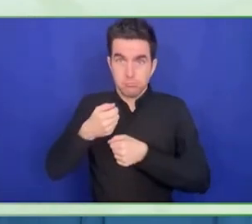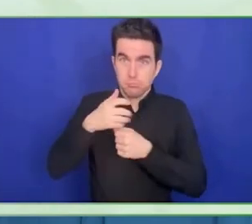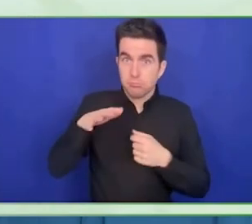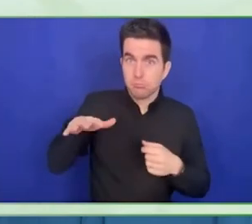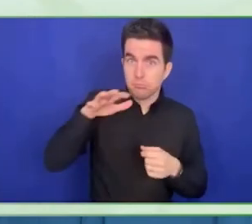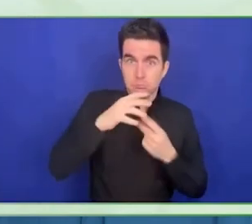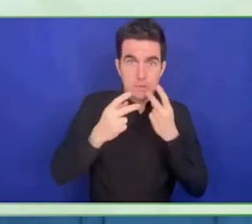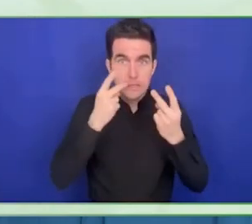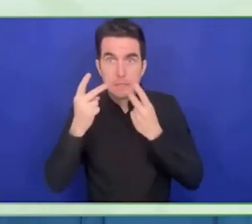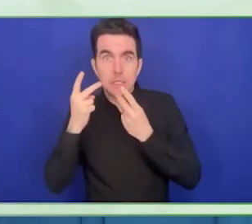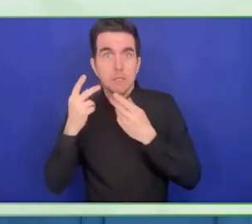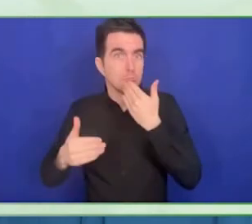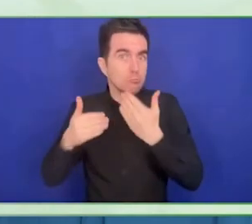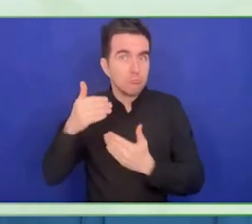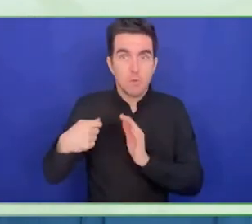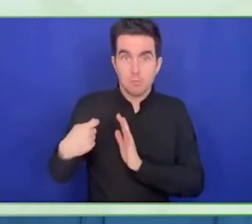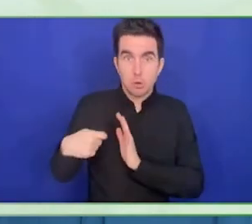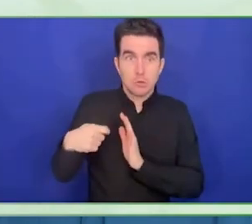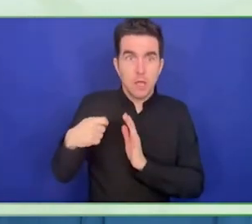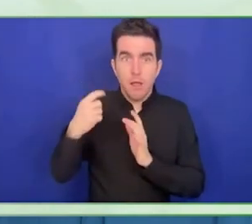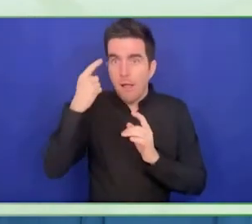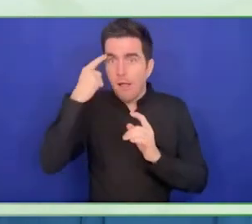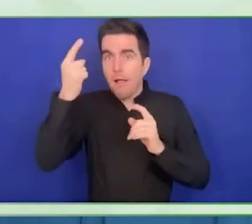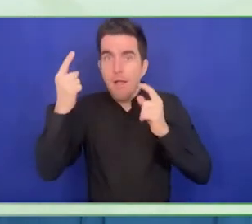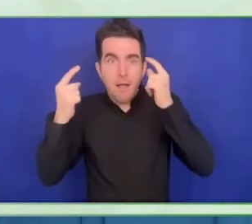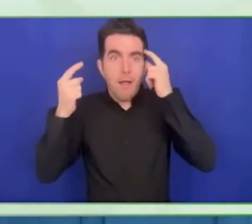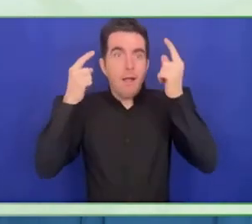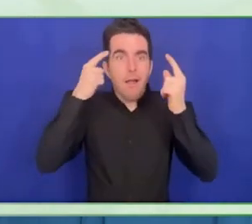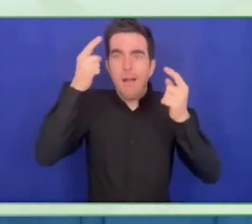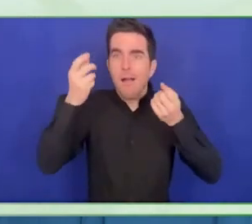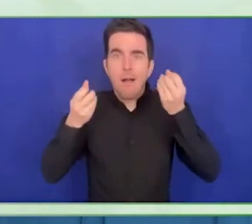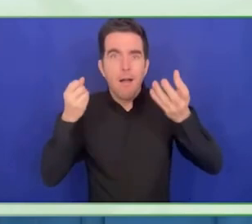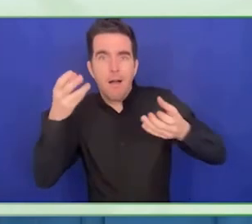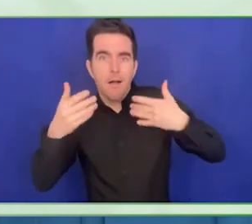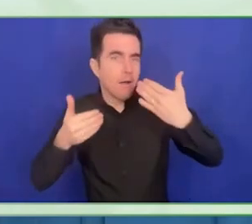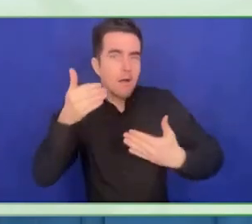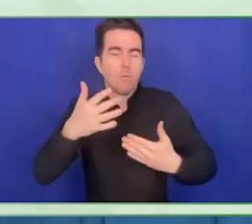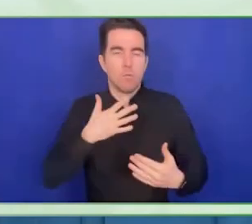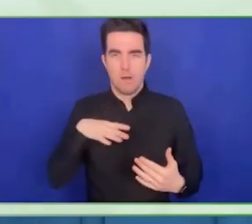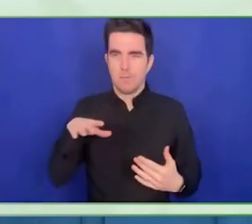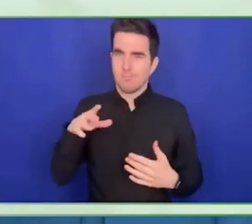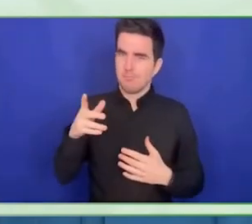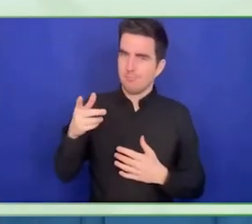abilities and work with economic developments, work with private